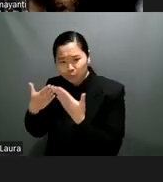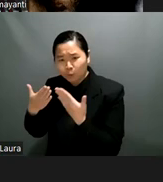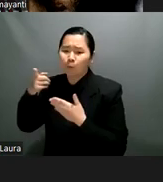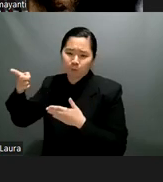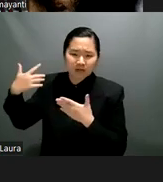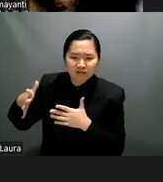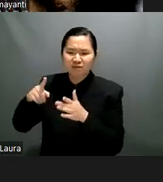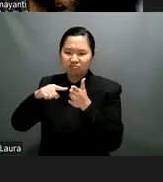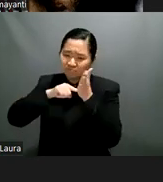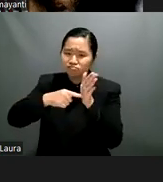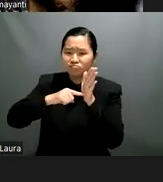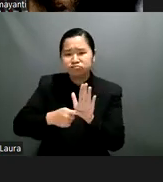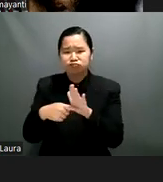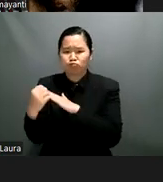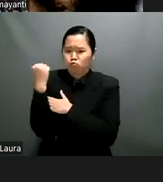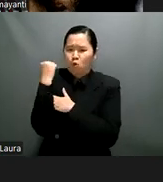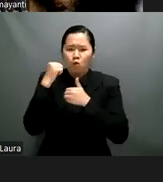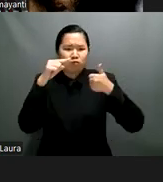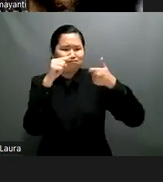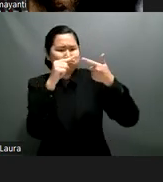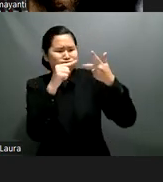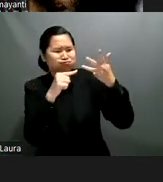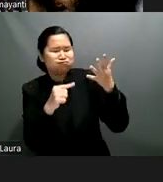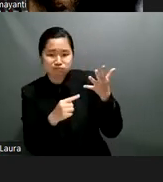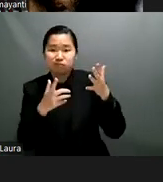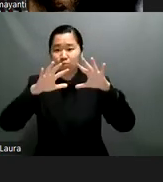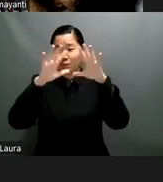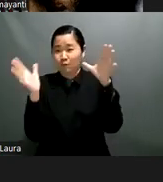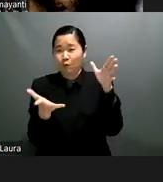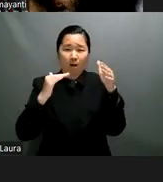of digital classrooms and technology in the classroom particularly as as the digital